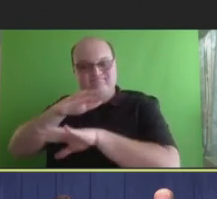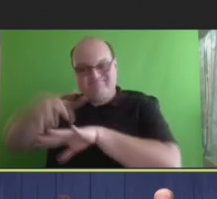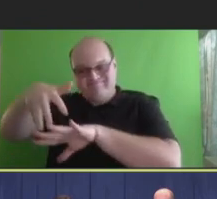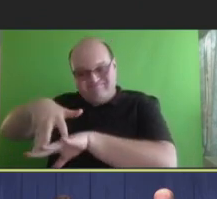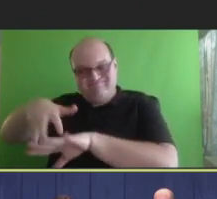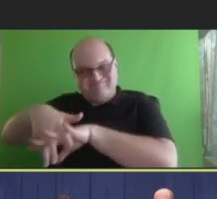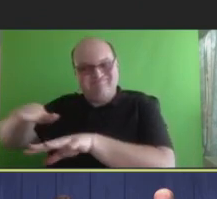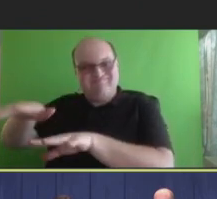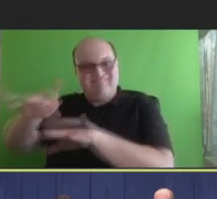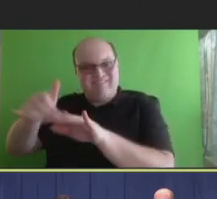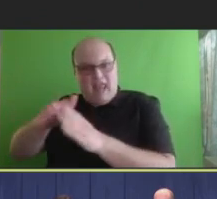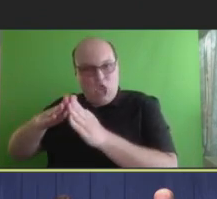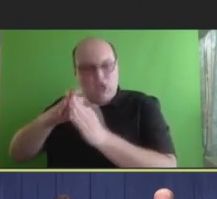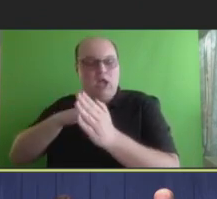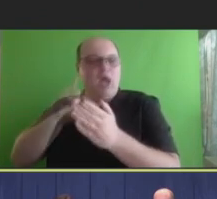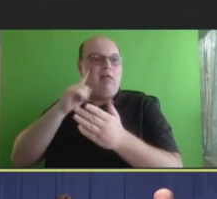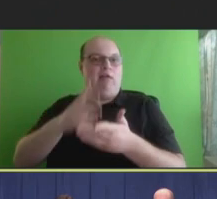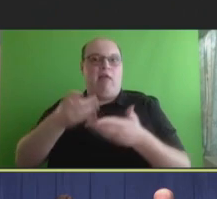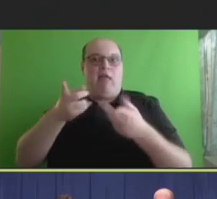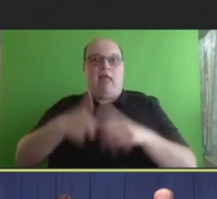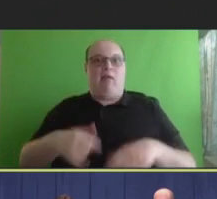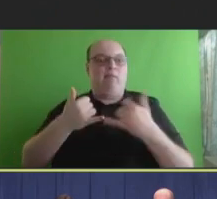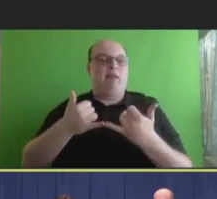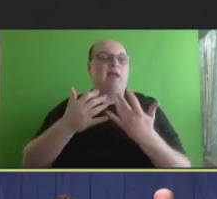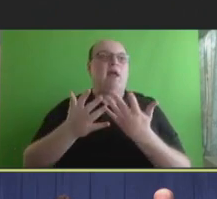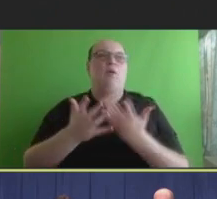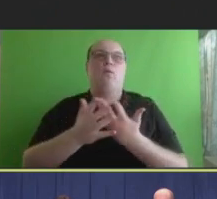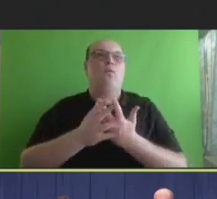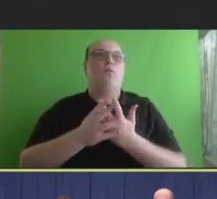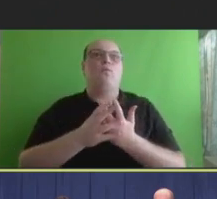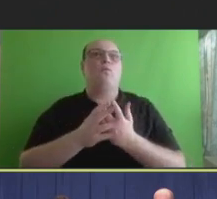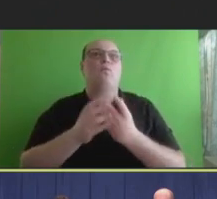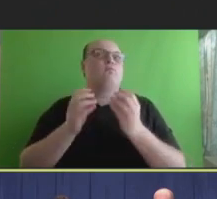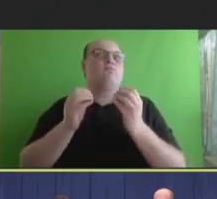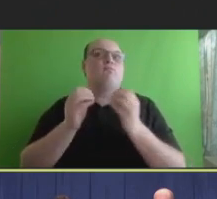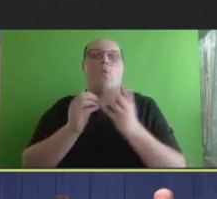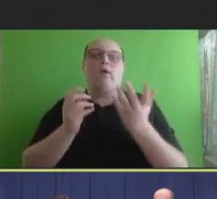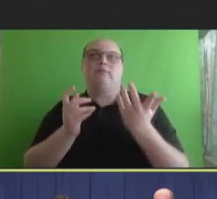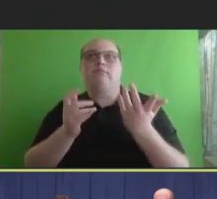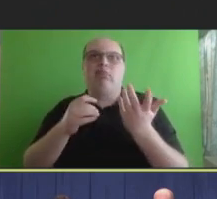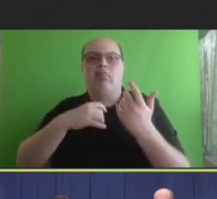And you know, I think what happened is now it is much more of a hassle to get a vaccine